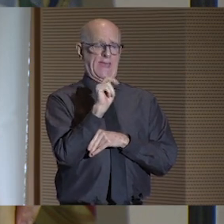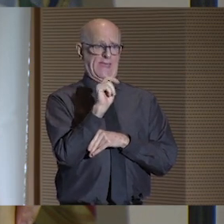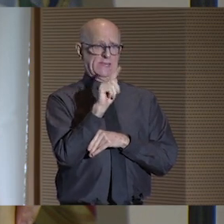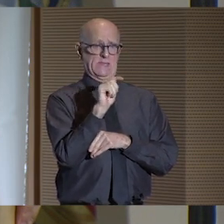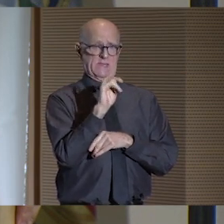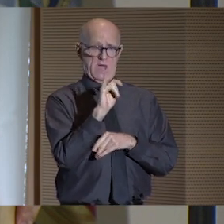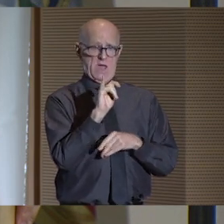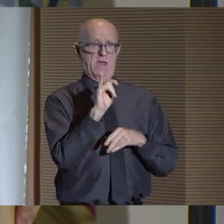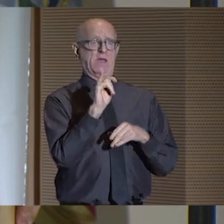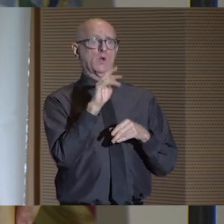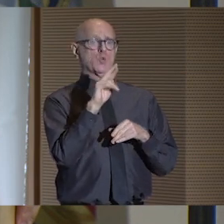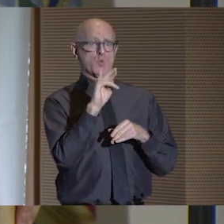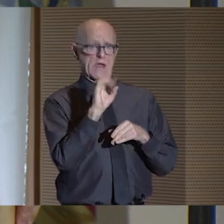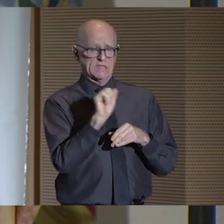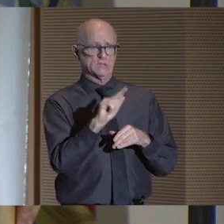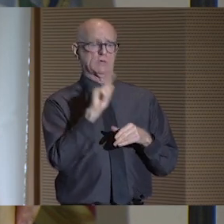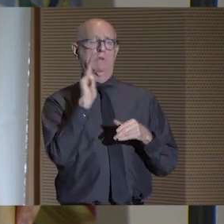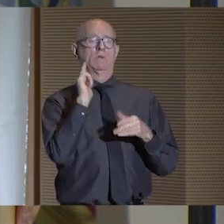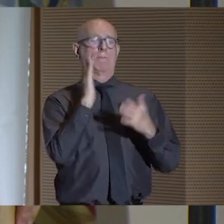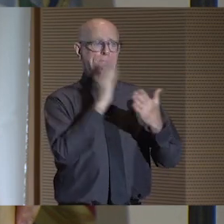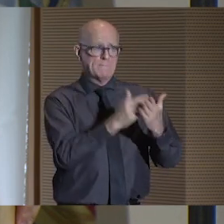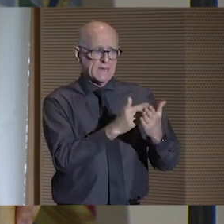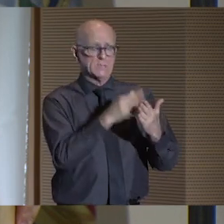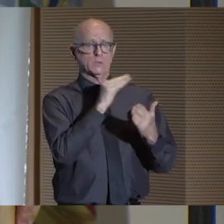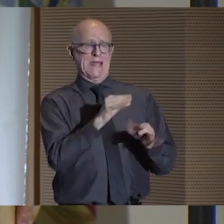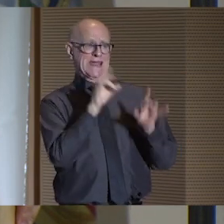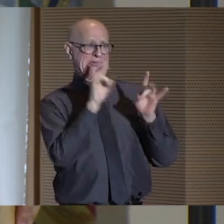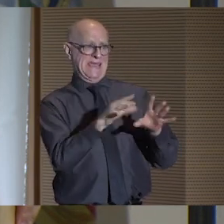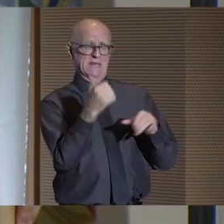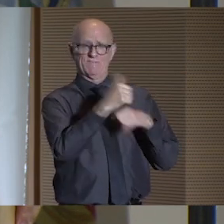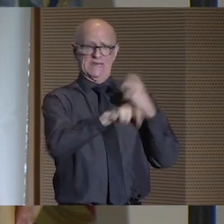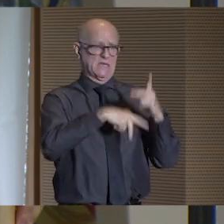and hate of any kind in any of our campuses.